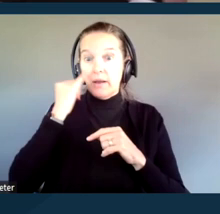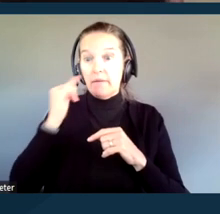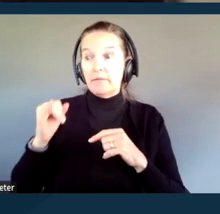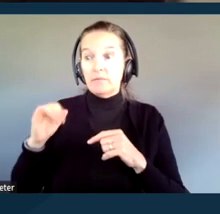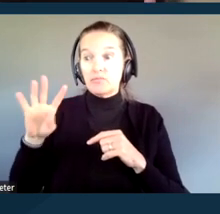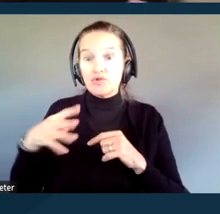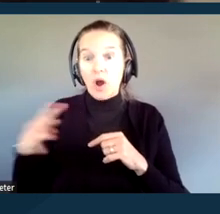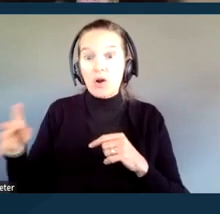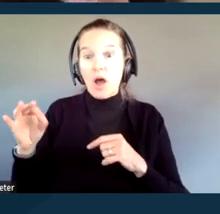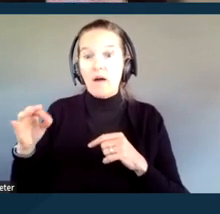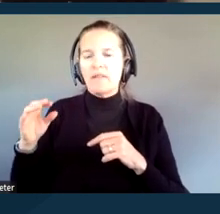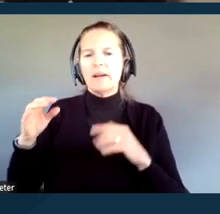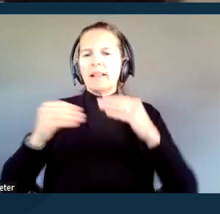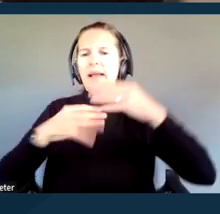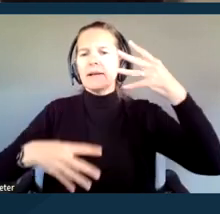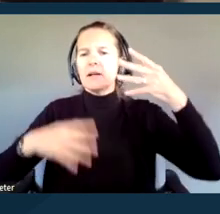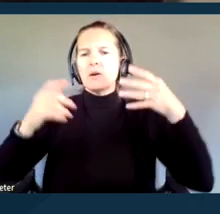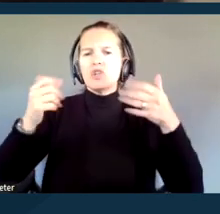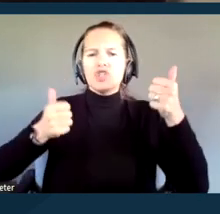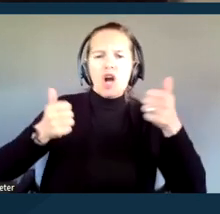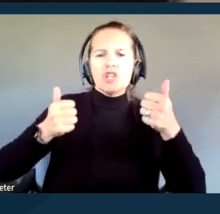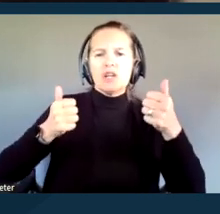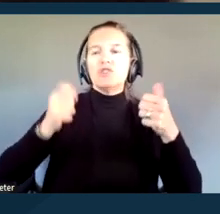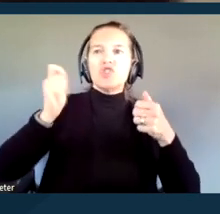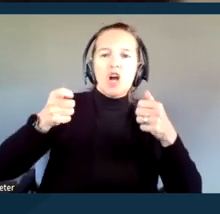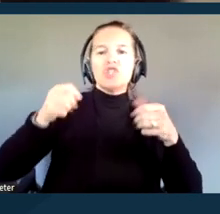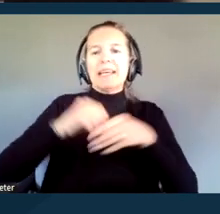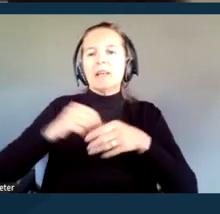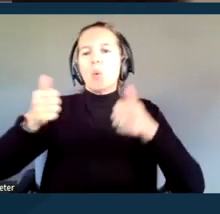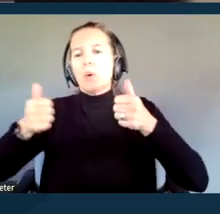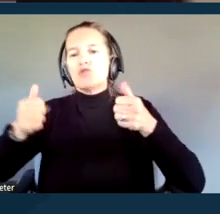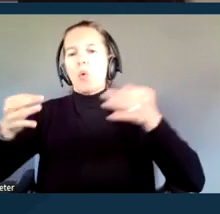and what kinds of hearings or information are currently being had there.